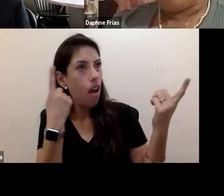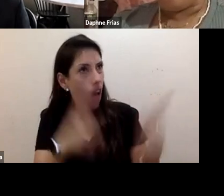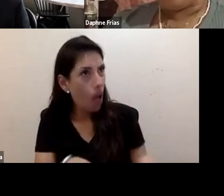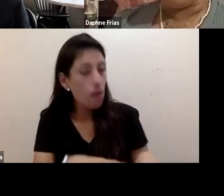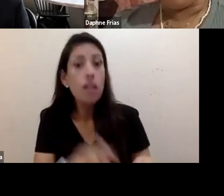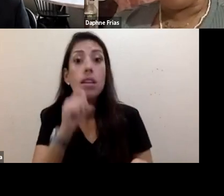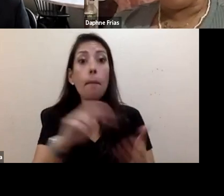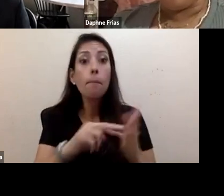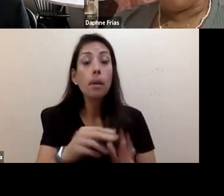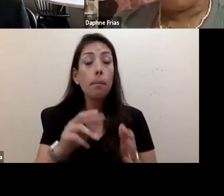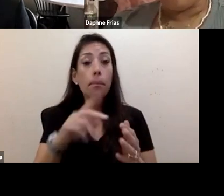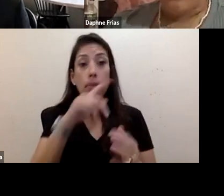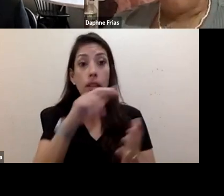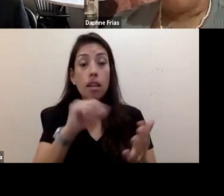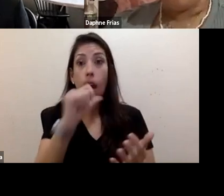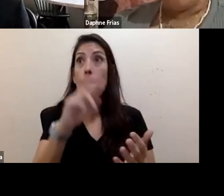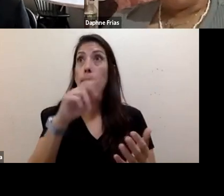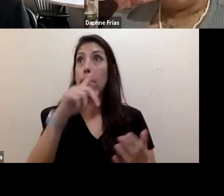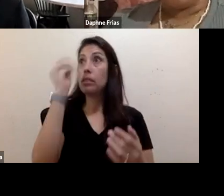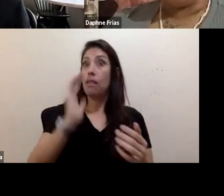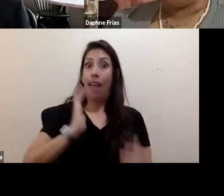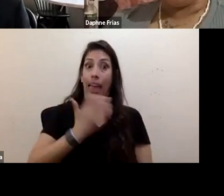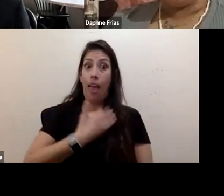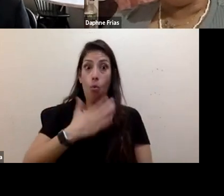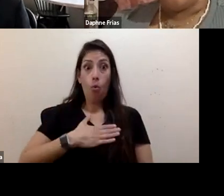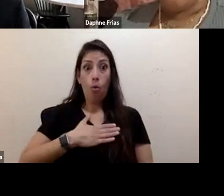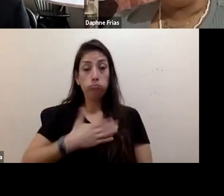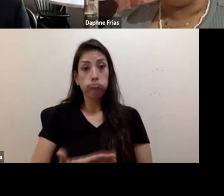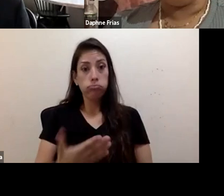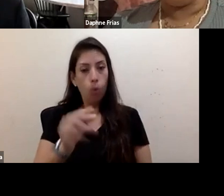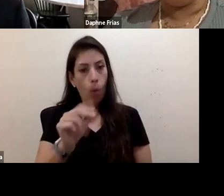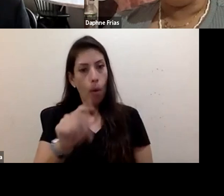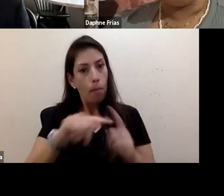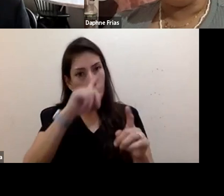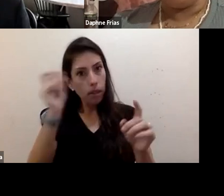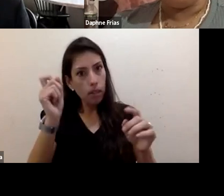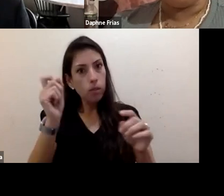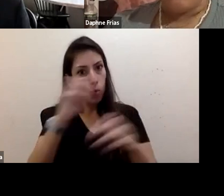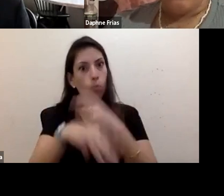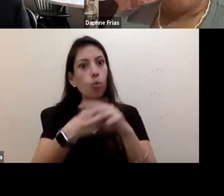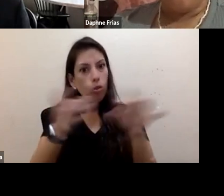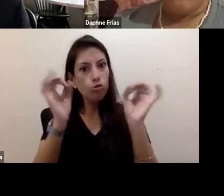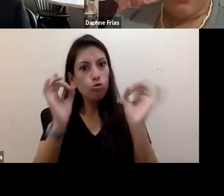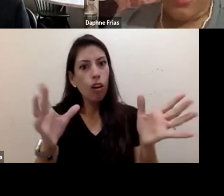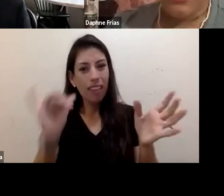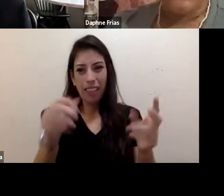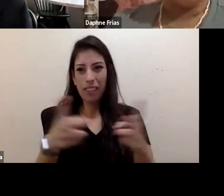but because of a global crisis that has very little action behind it.